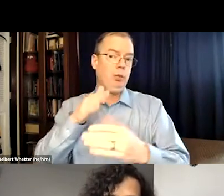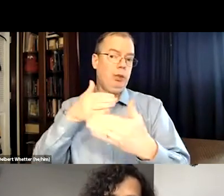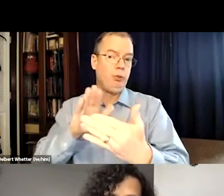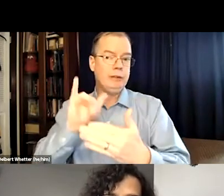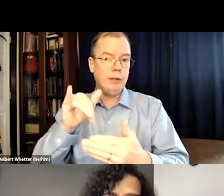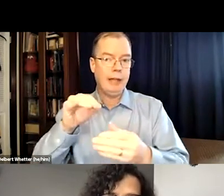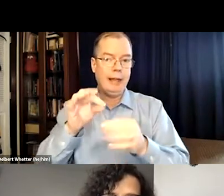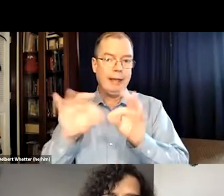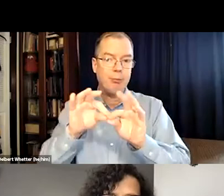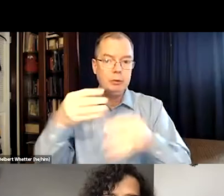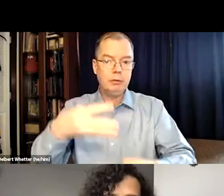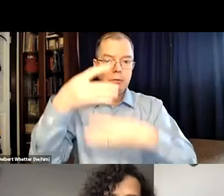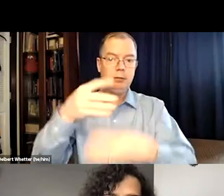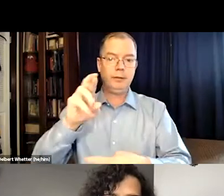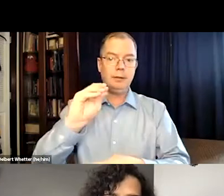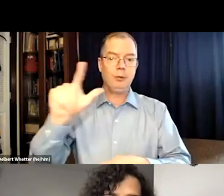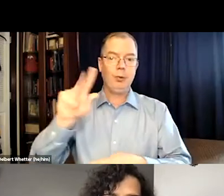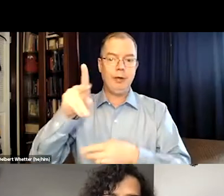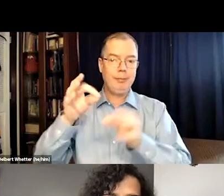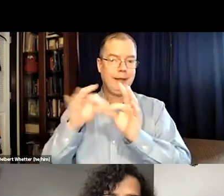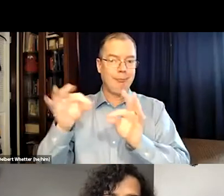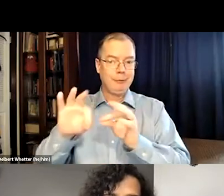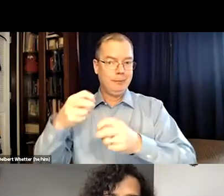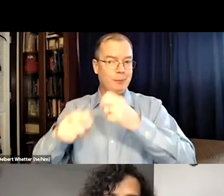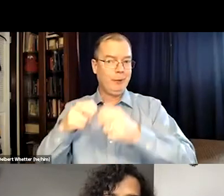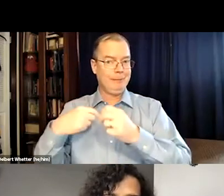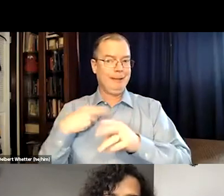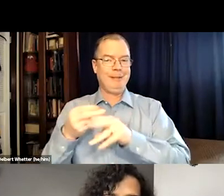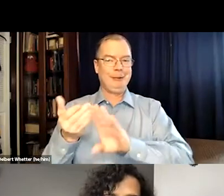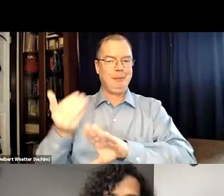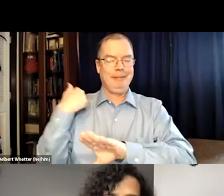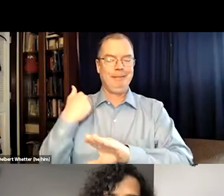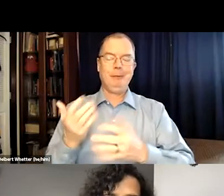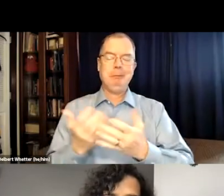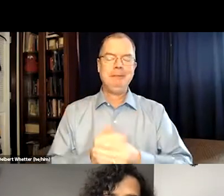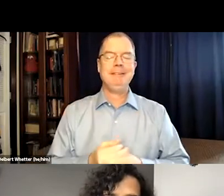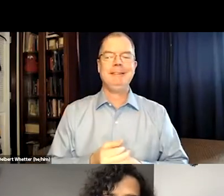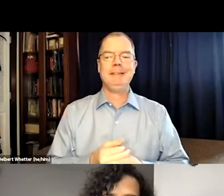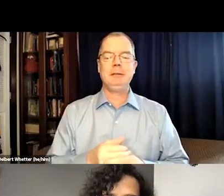And so I hope that someday they'll introduce that,